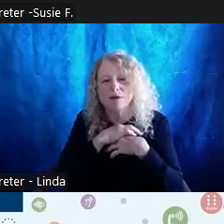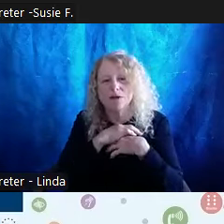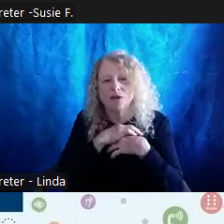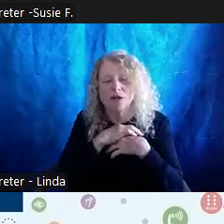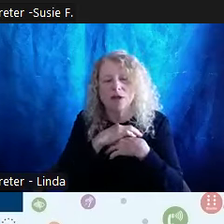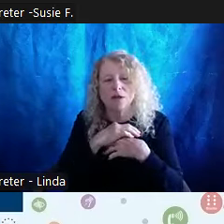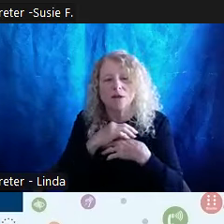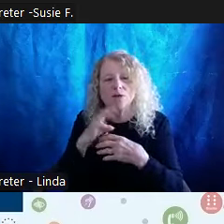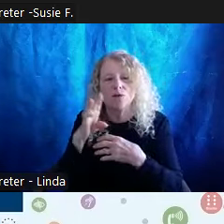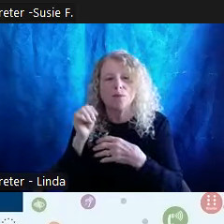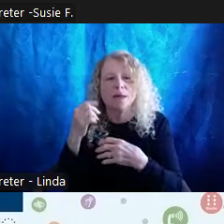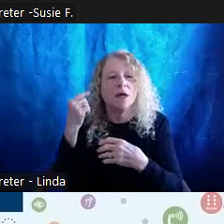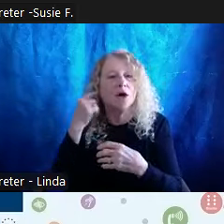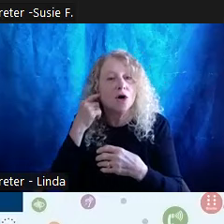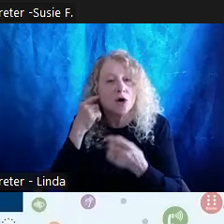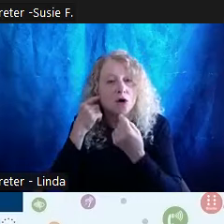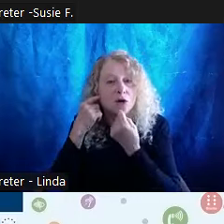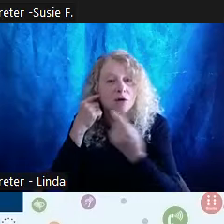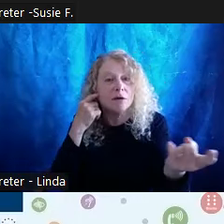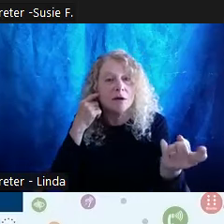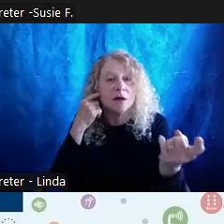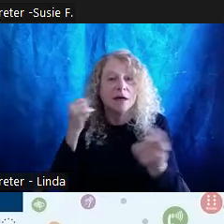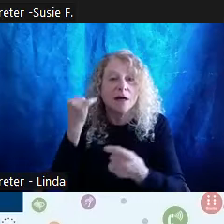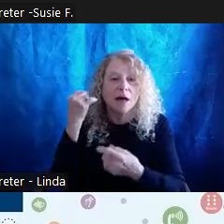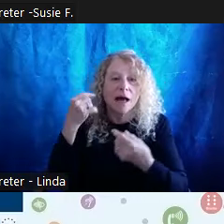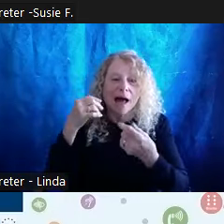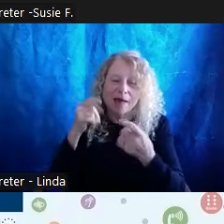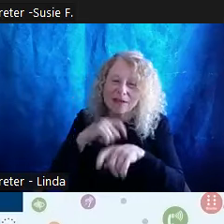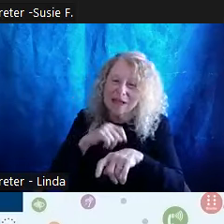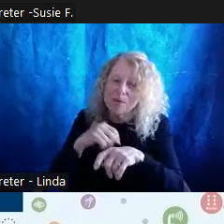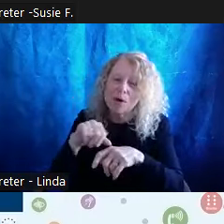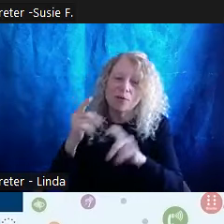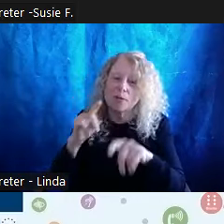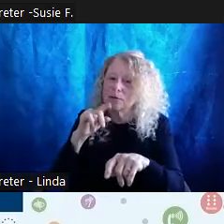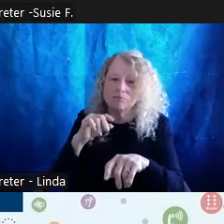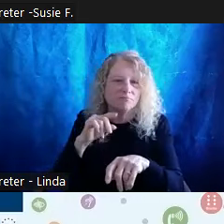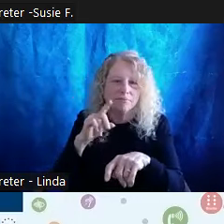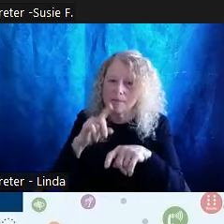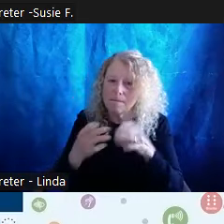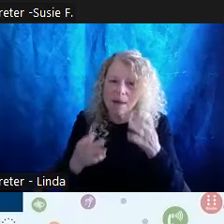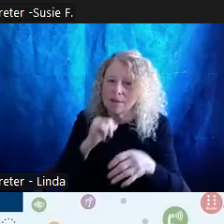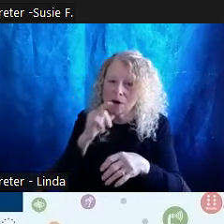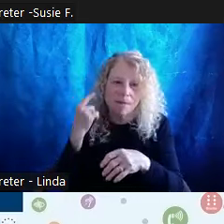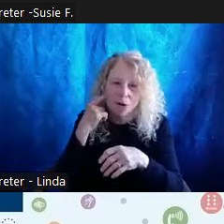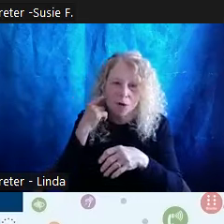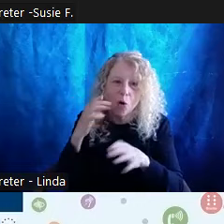when someone else might not be? Or how can I pass the mic to the person that that may not be heard in that